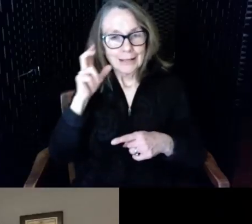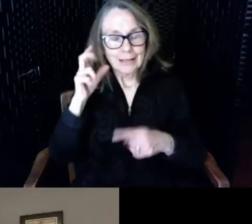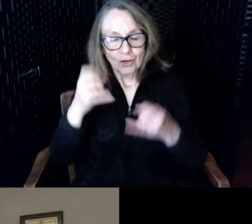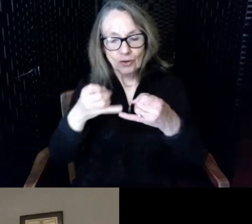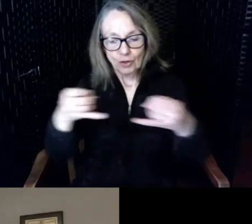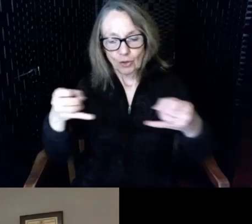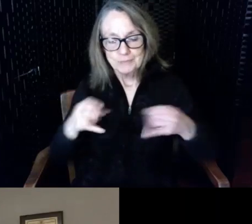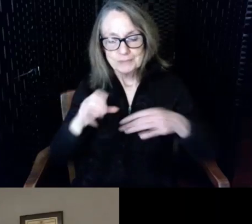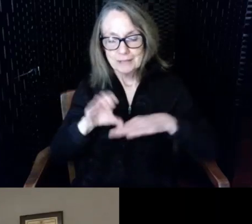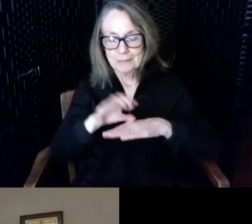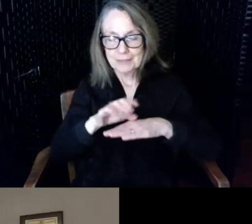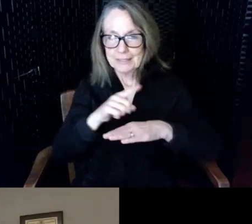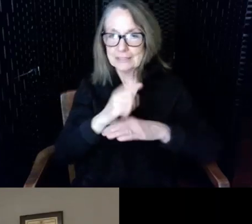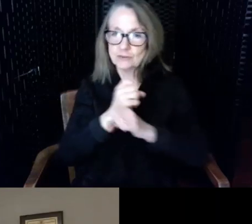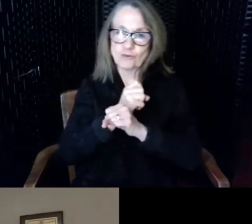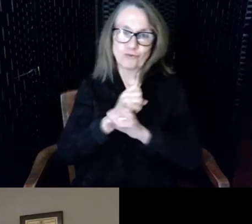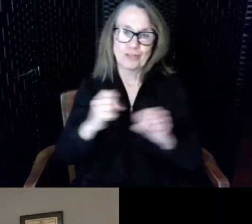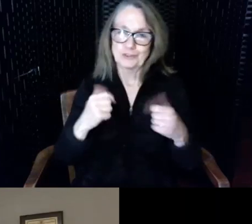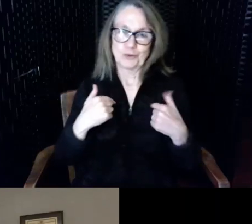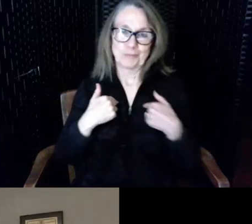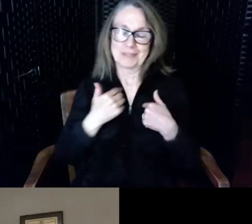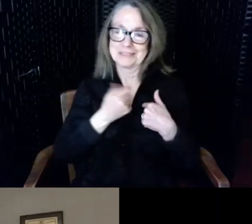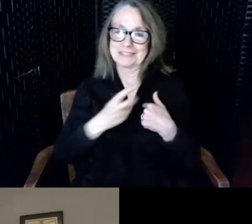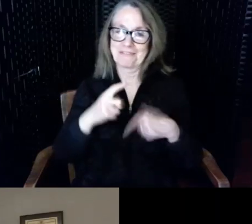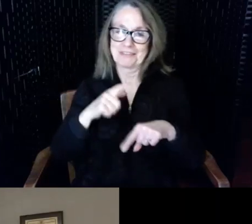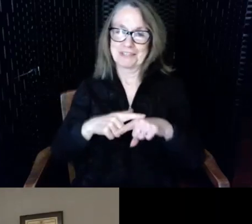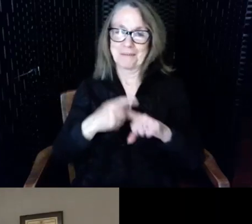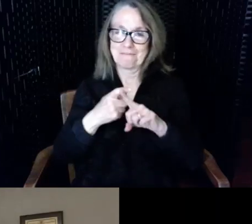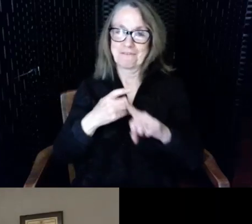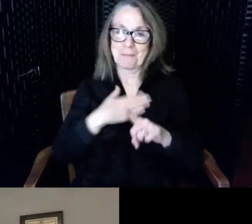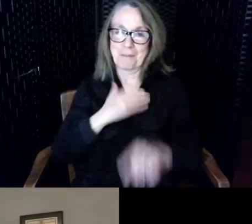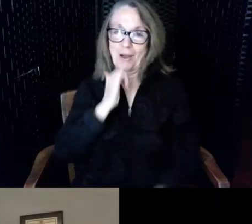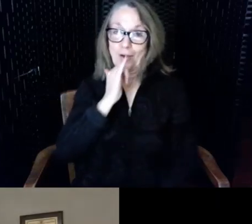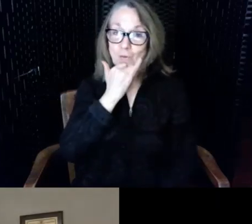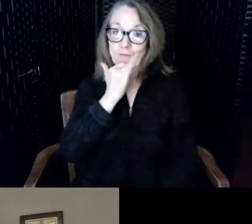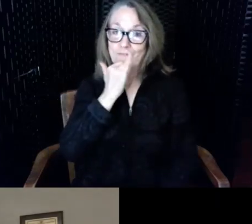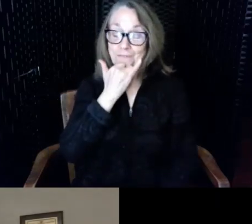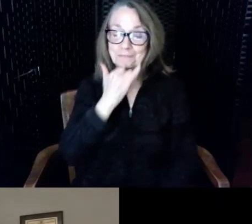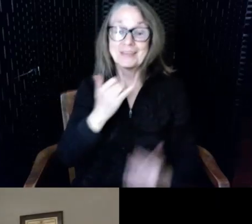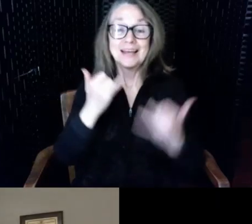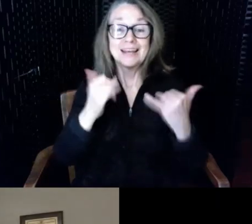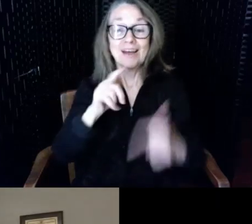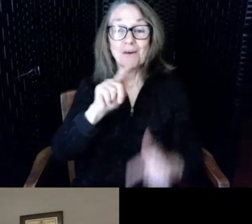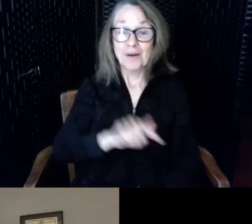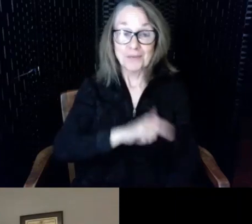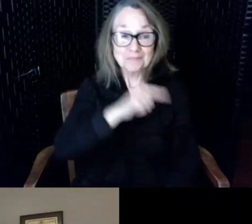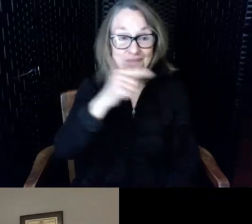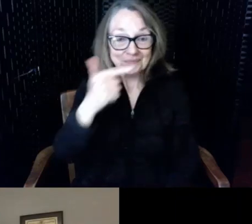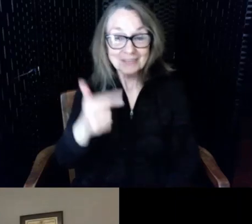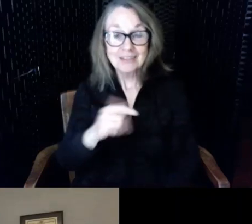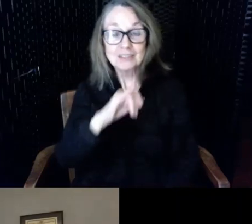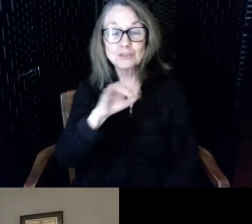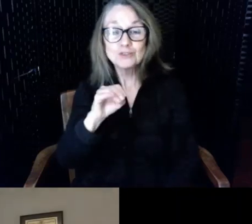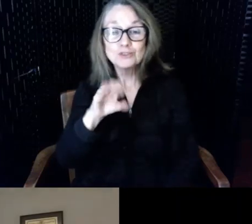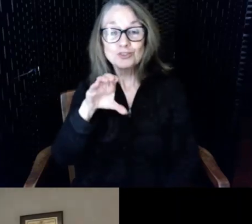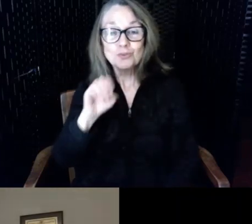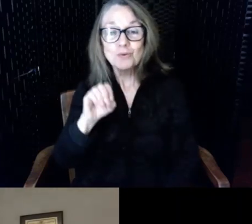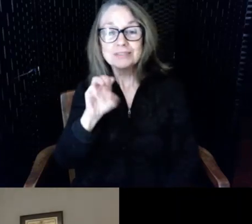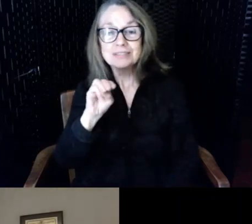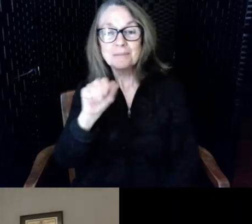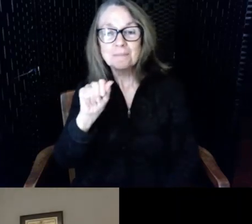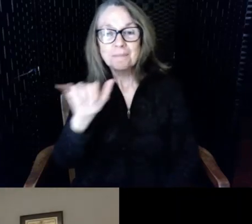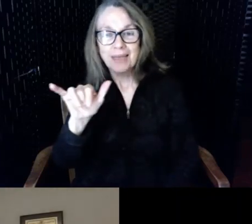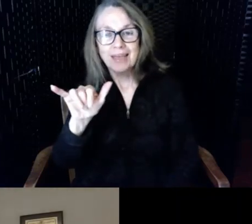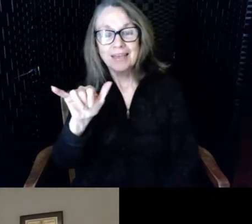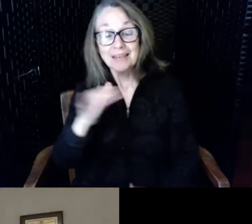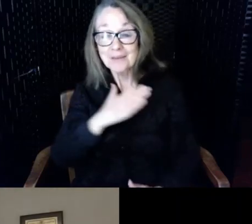times from my goofs now I'd like to turn to Joyce May please start yours